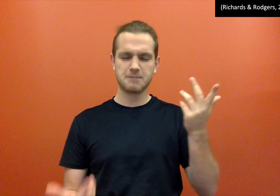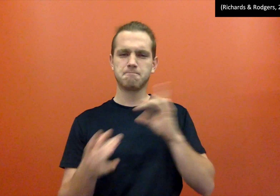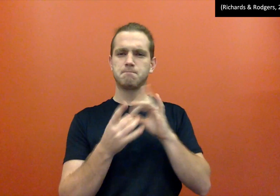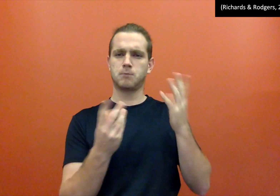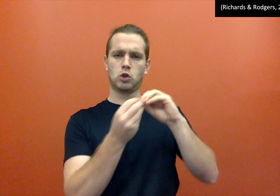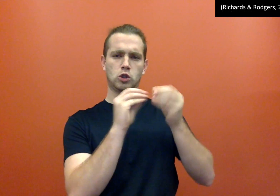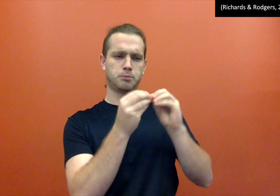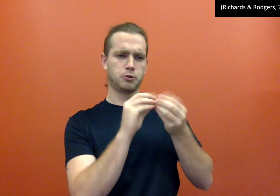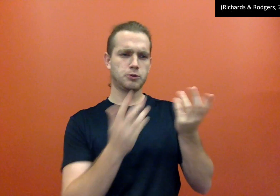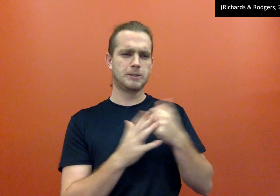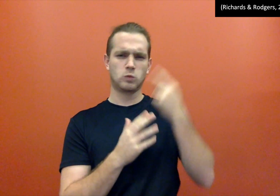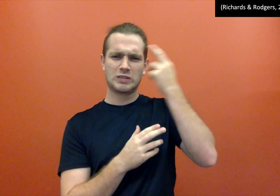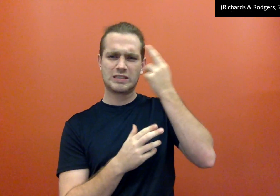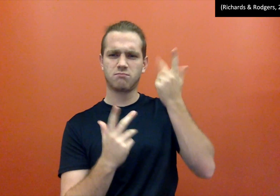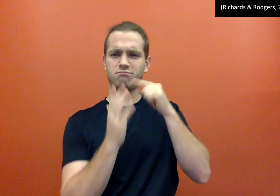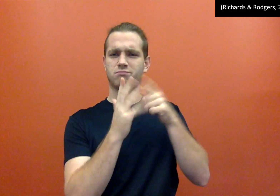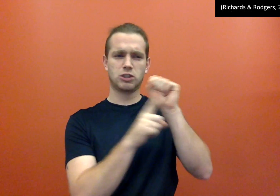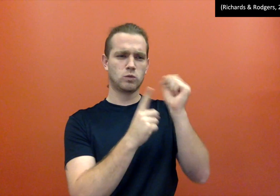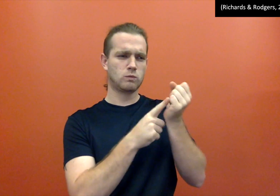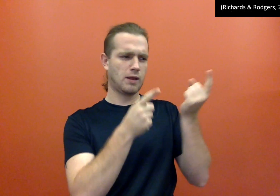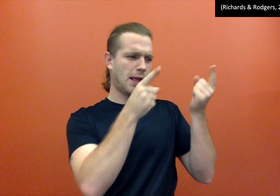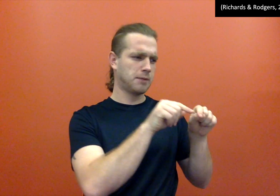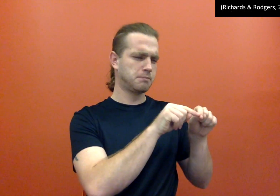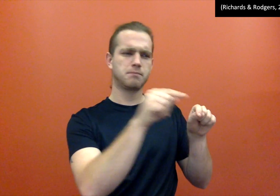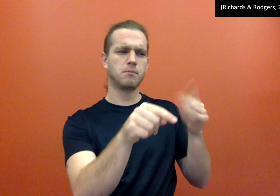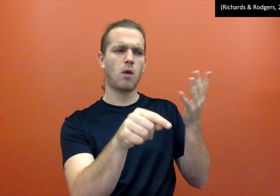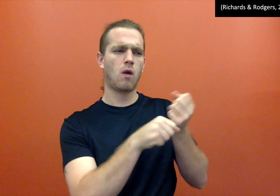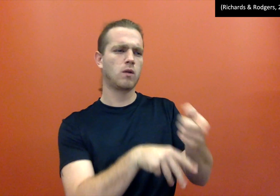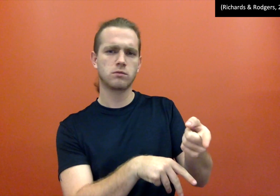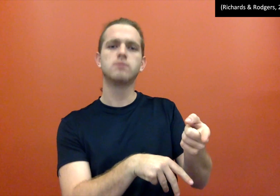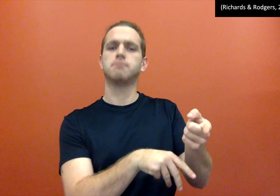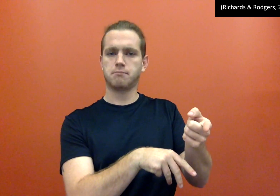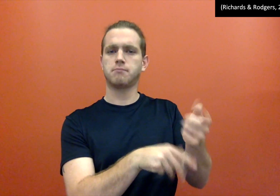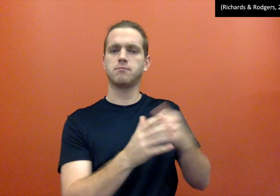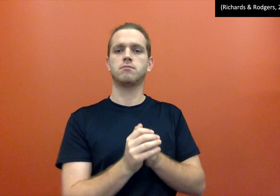Logical/Mathematical Intelligence relates to numbers, reasons, and situations. A situation has happened, what does it cause? You will know.